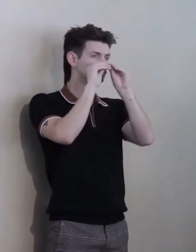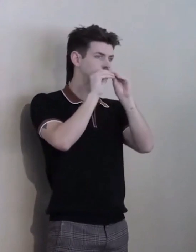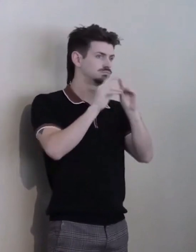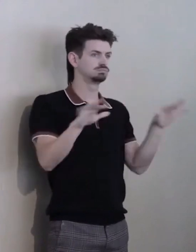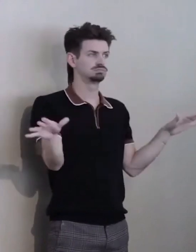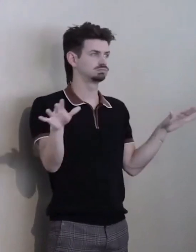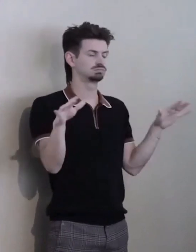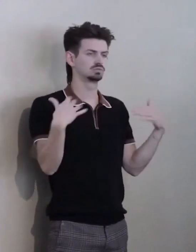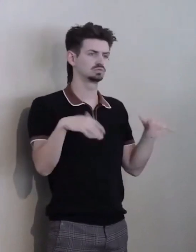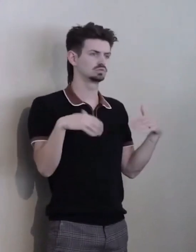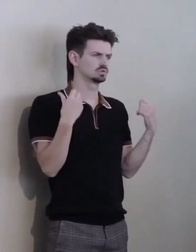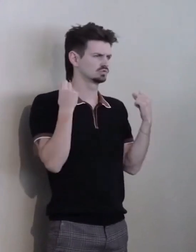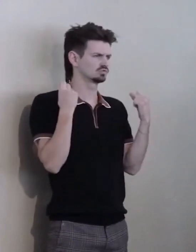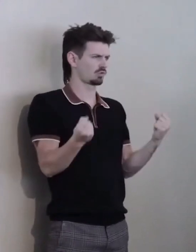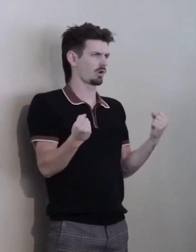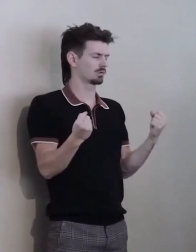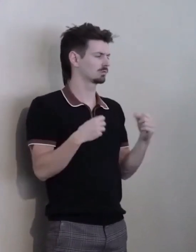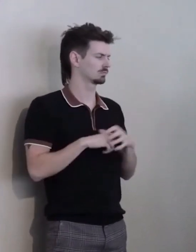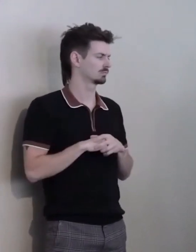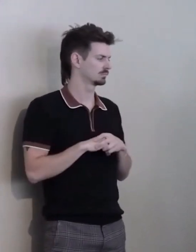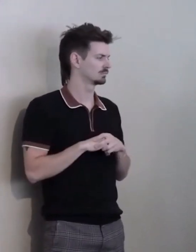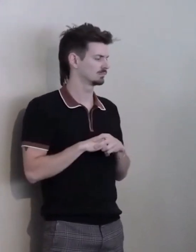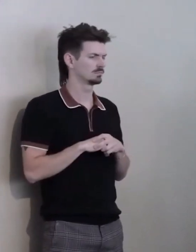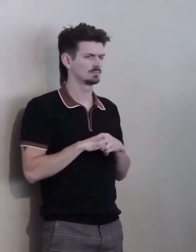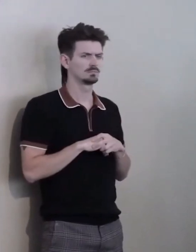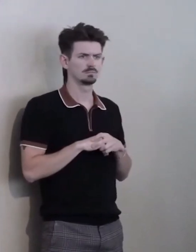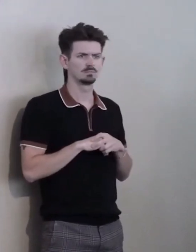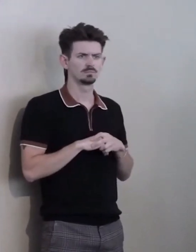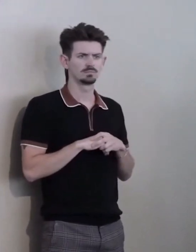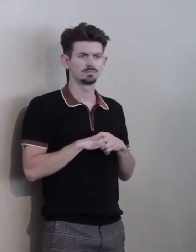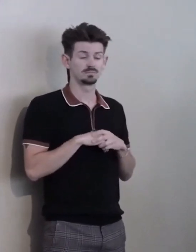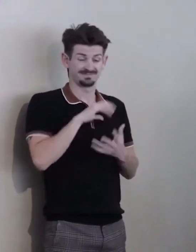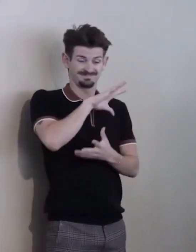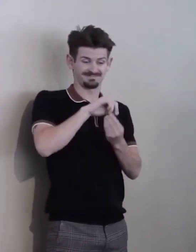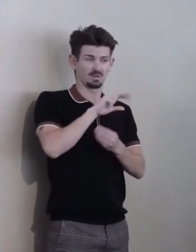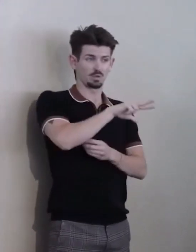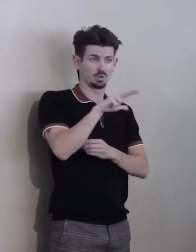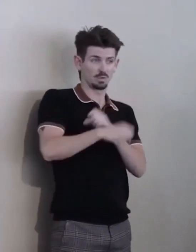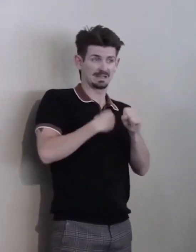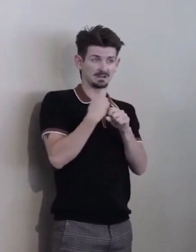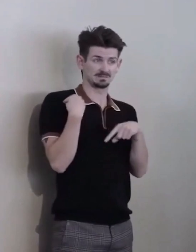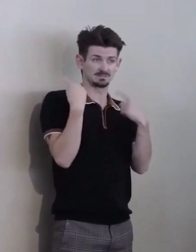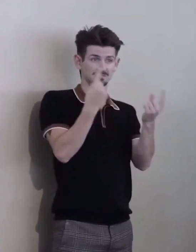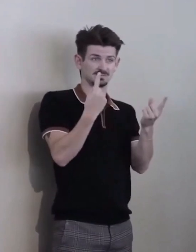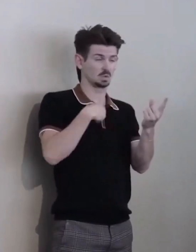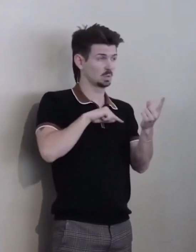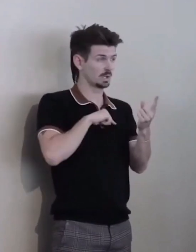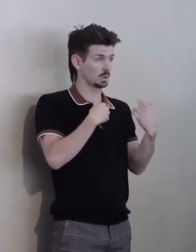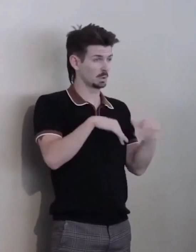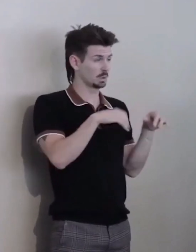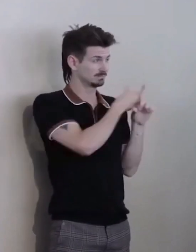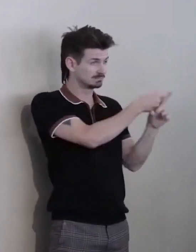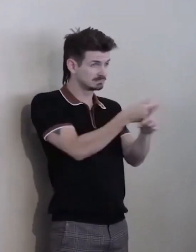We are a force over 33 years. We have influenced so much important policy,